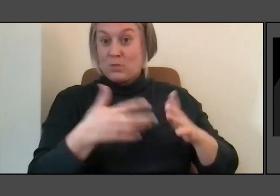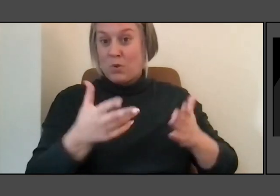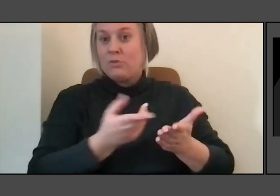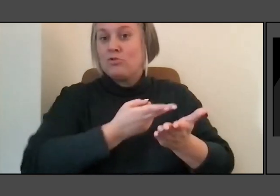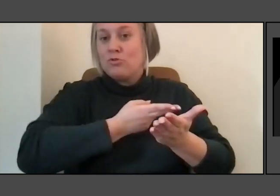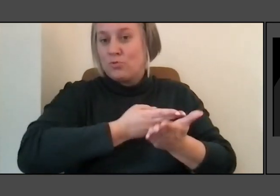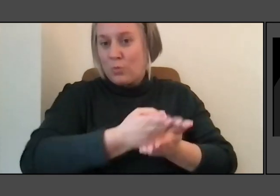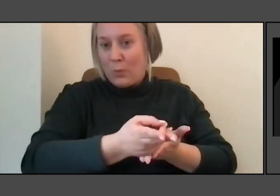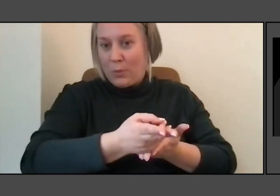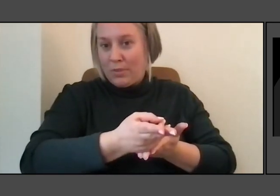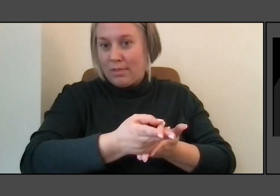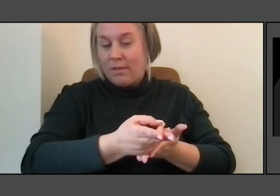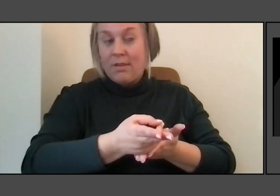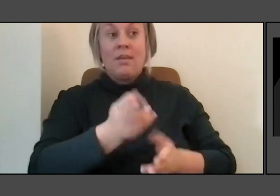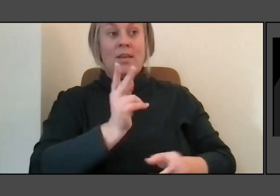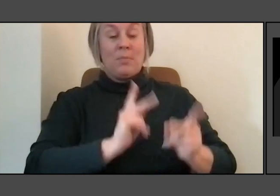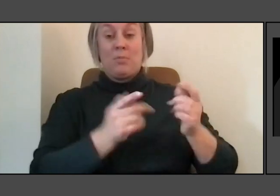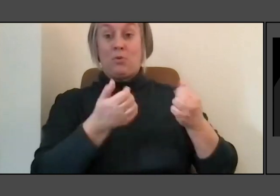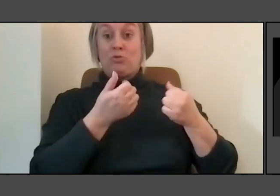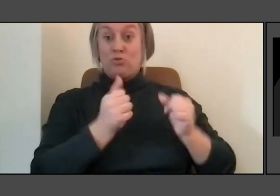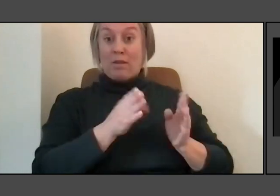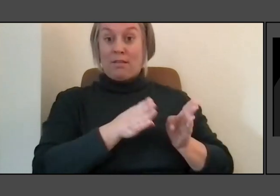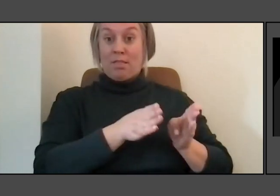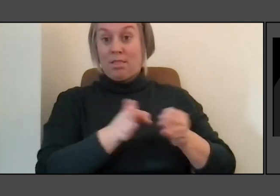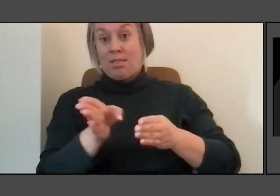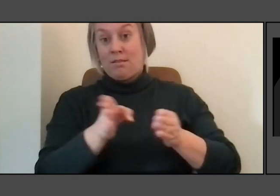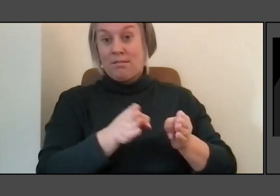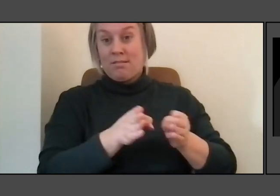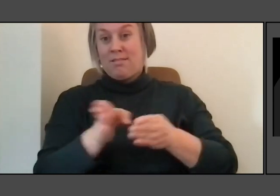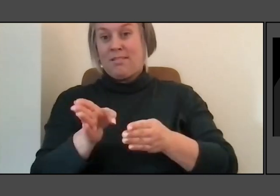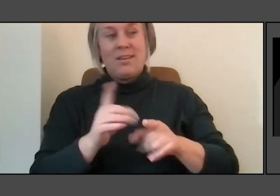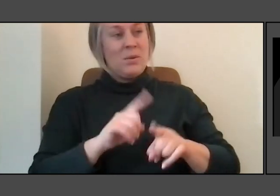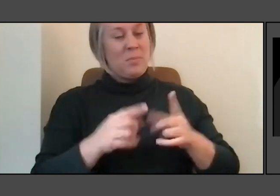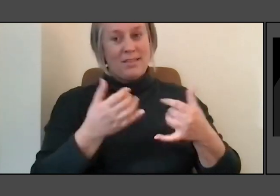But there is still a way in which it tells